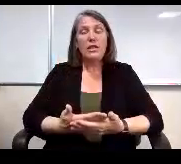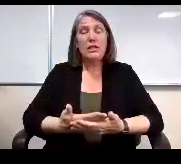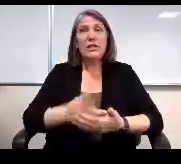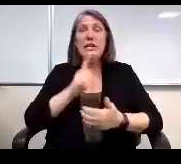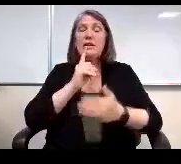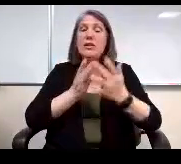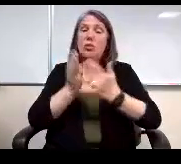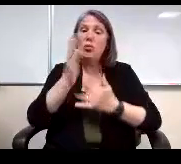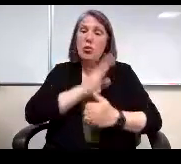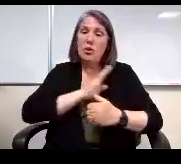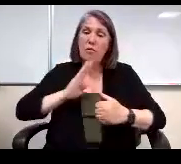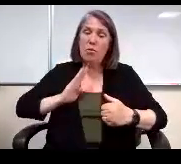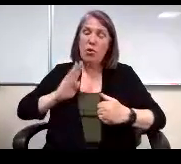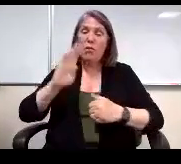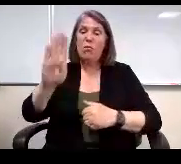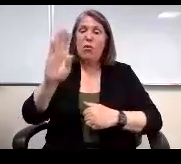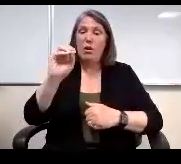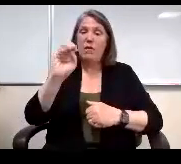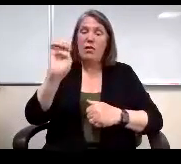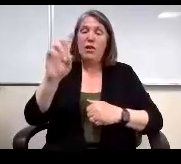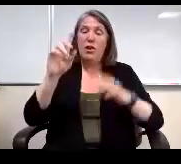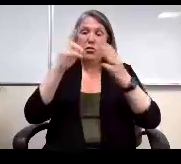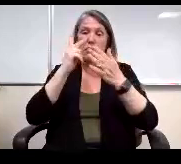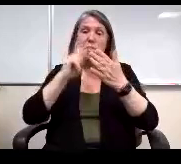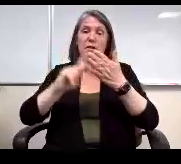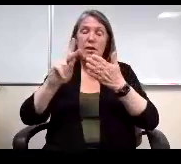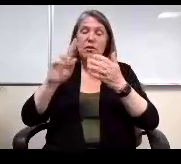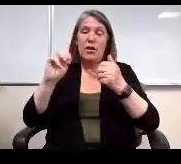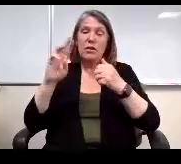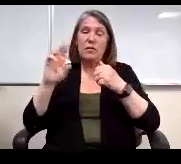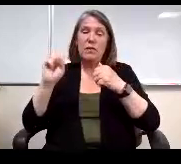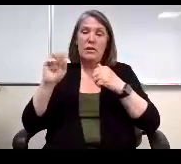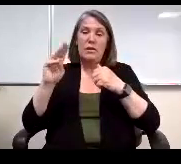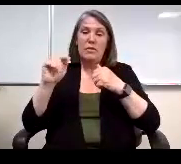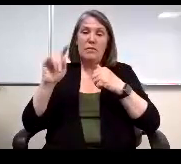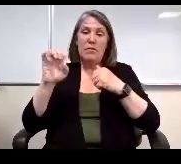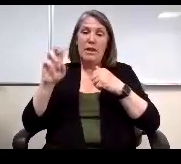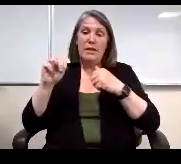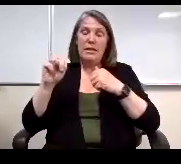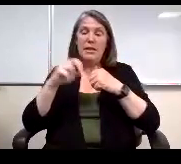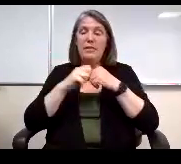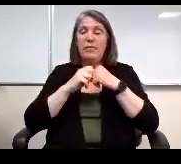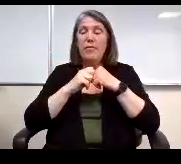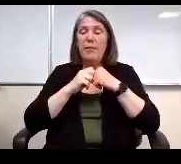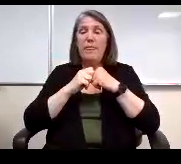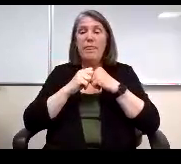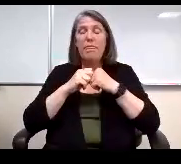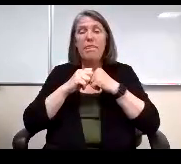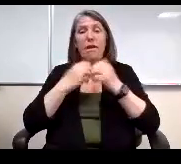of Education Secretary, this is Manson. The evidence is the board